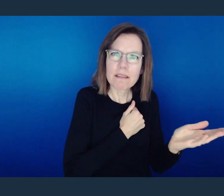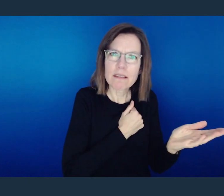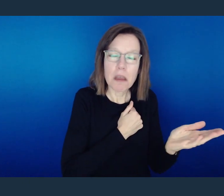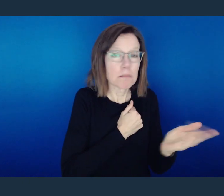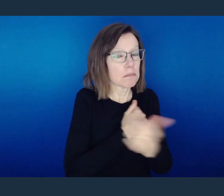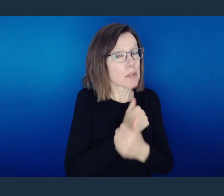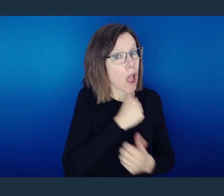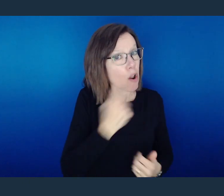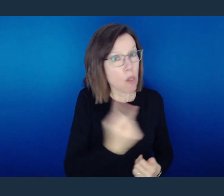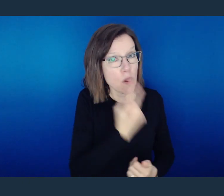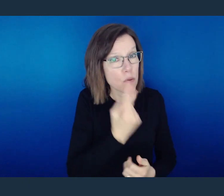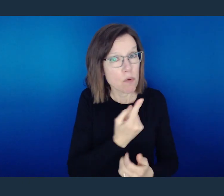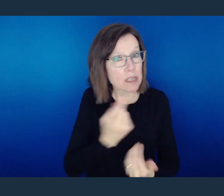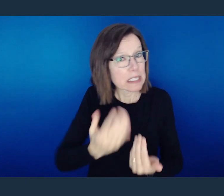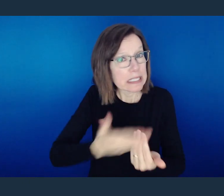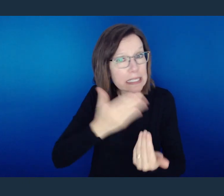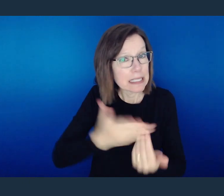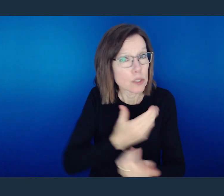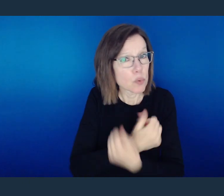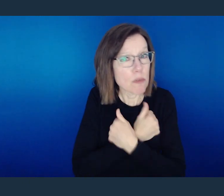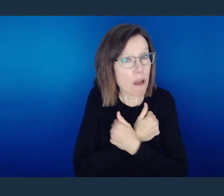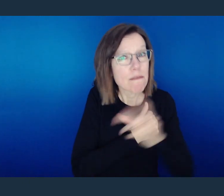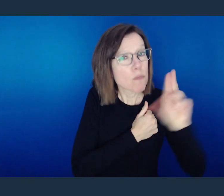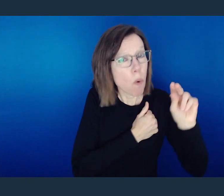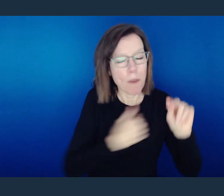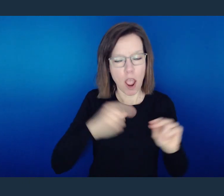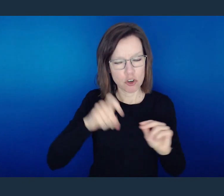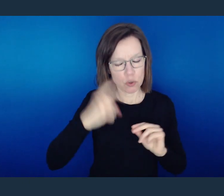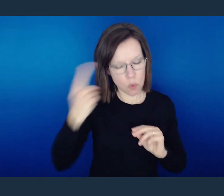That love is not always easy, but that love should be consistent.